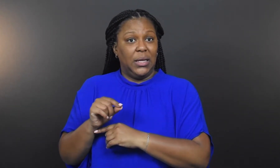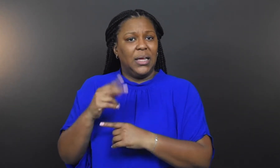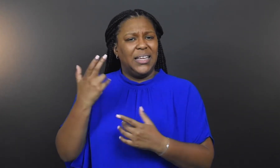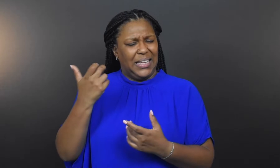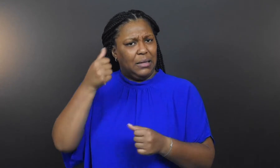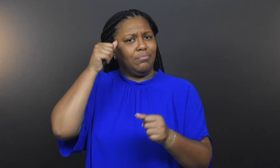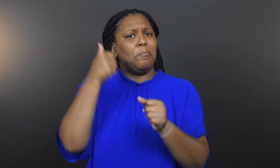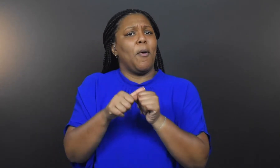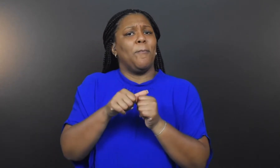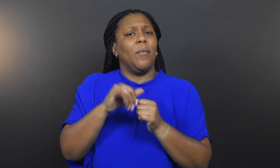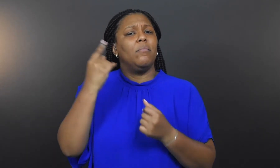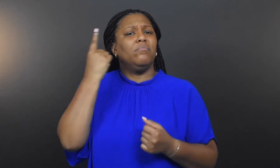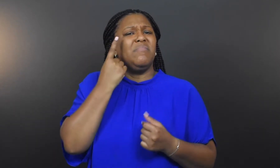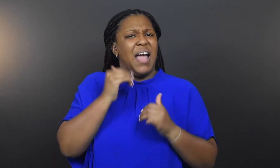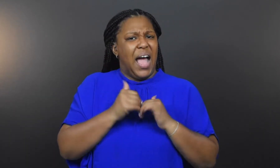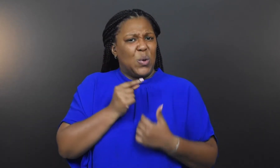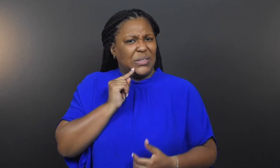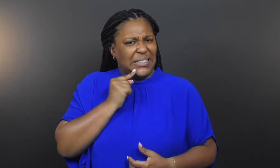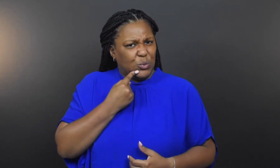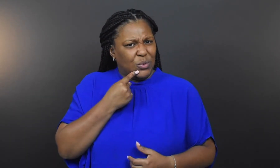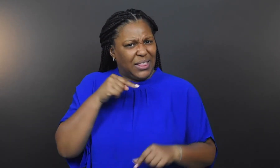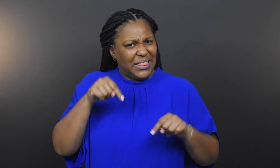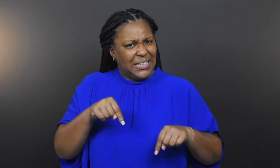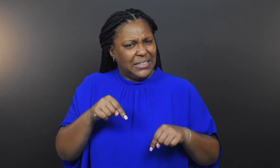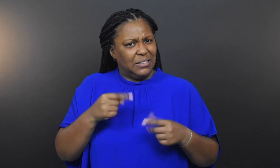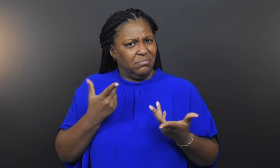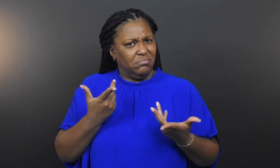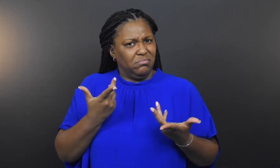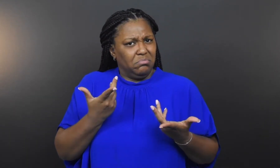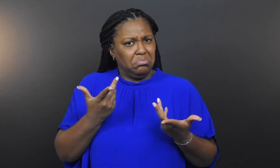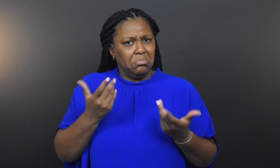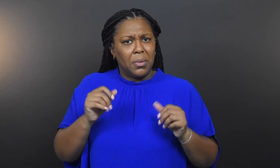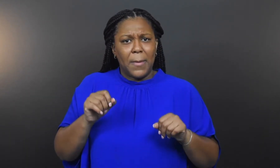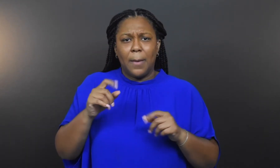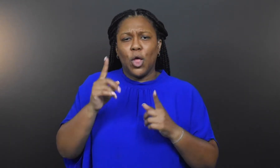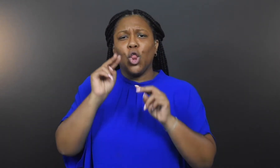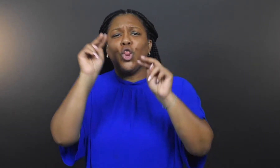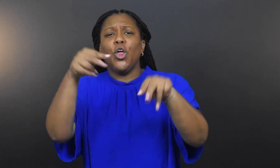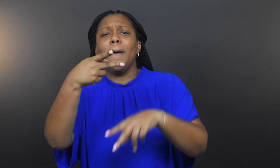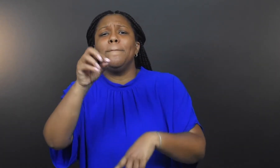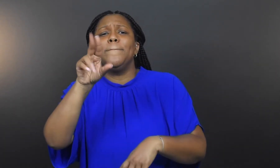He recalls wondering how serious this would be and looking at ports of entry and other